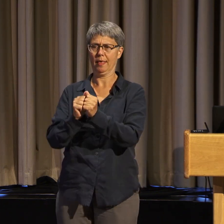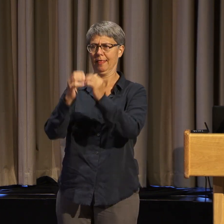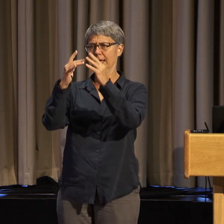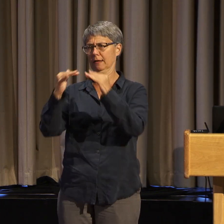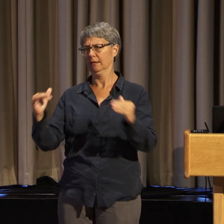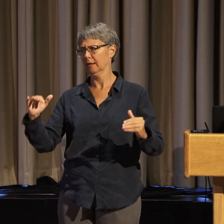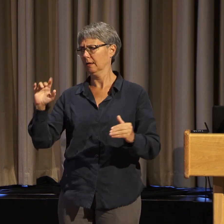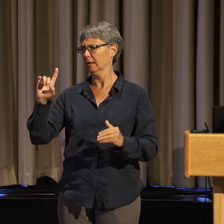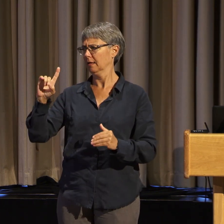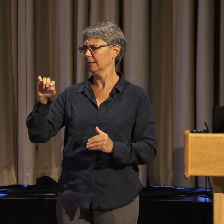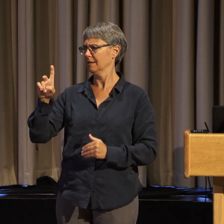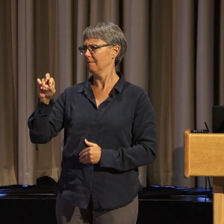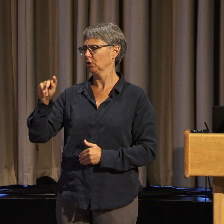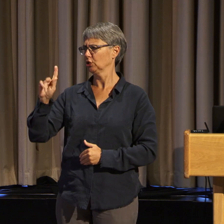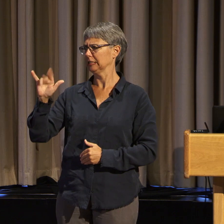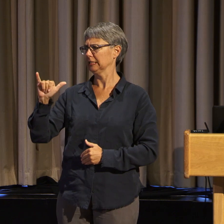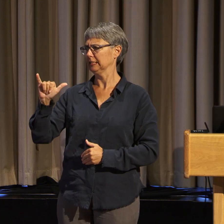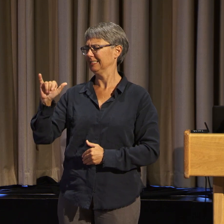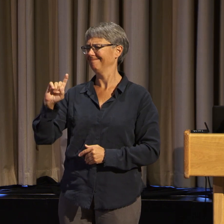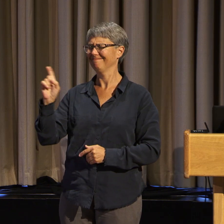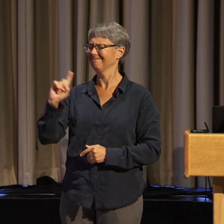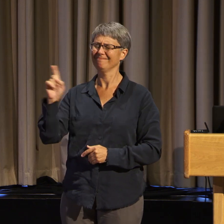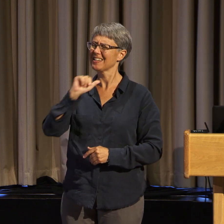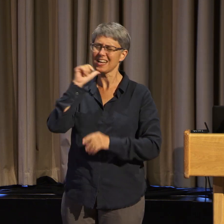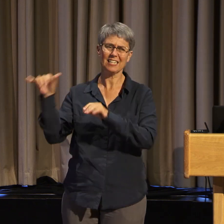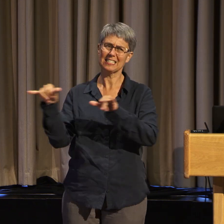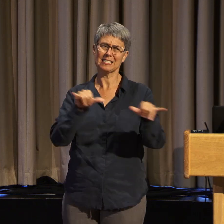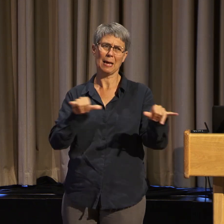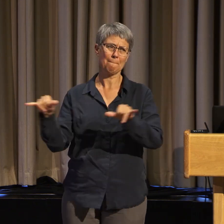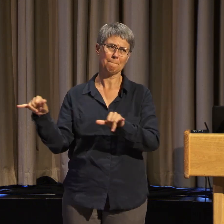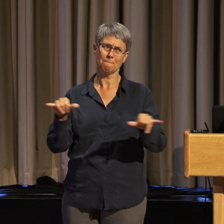Intersectionality refers to the intersections of oppression